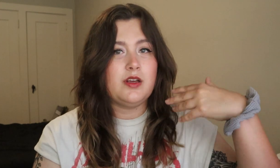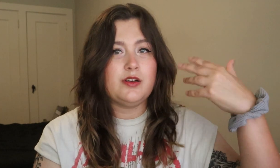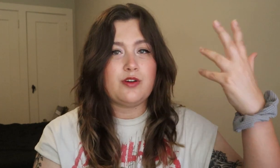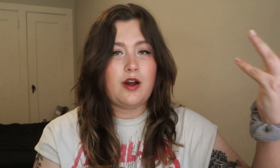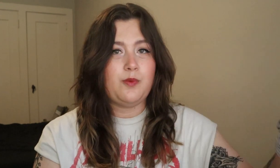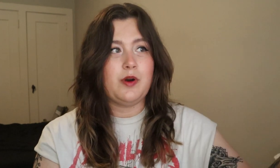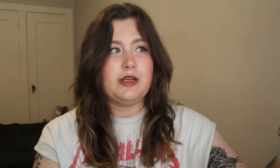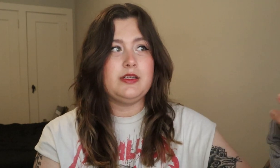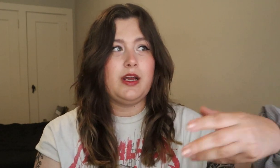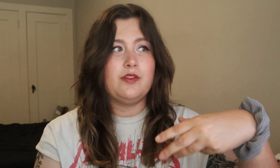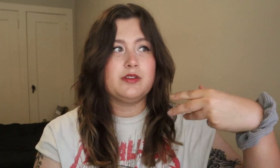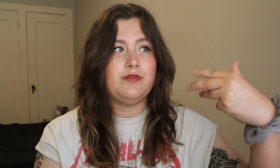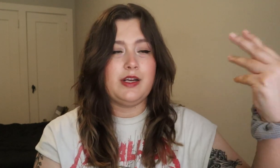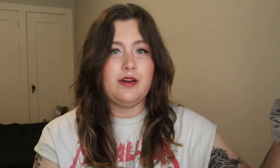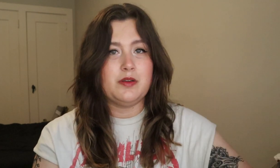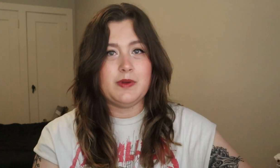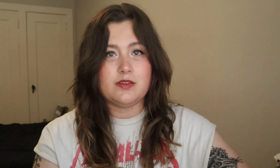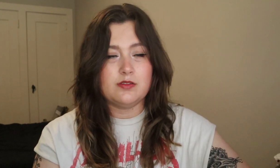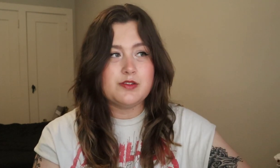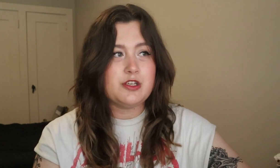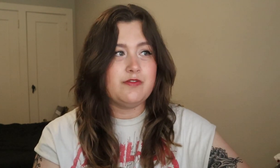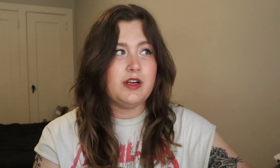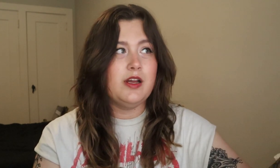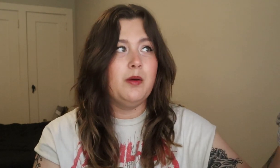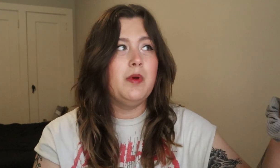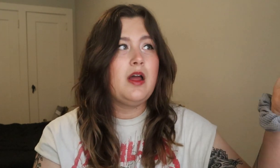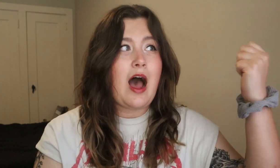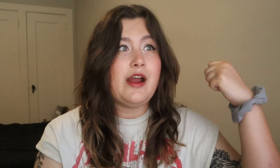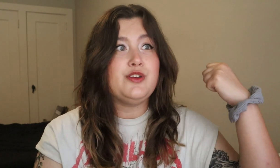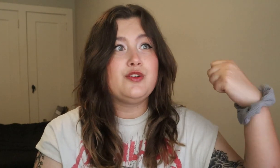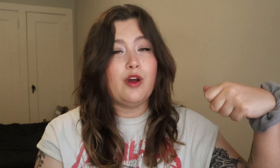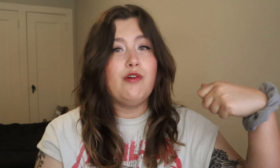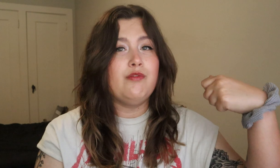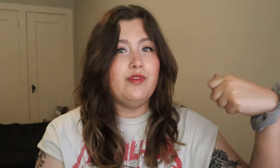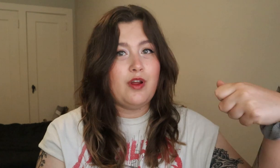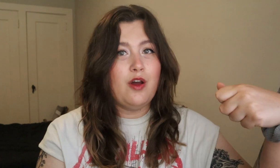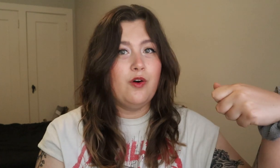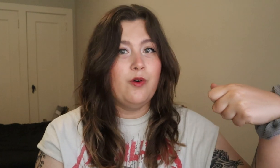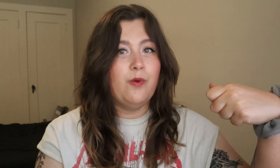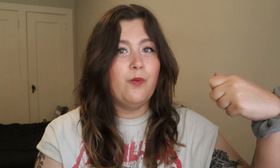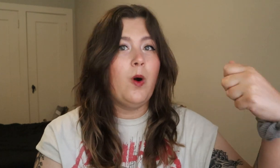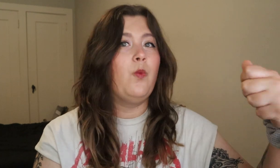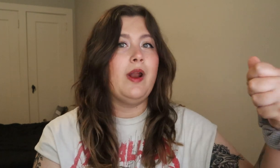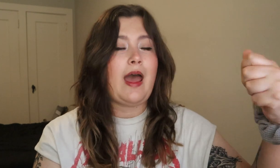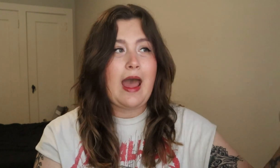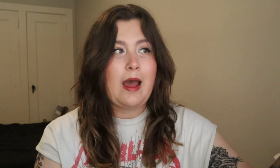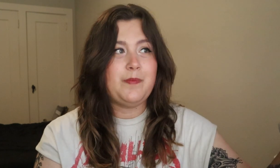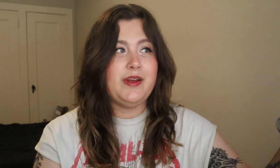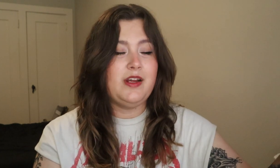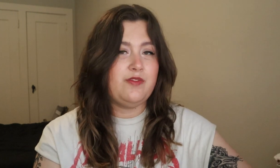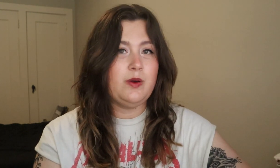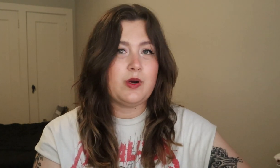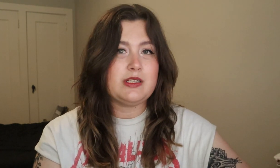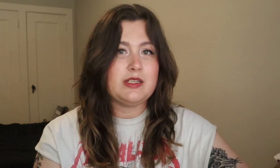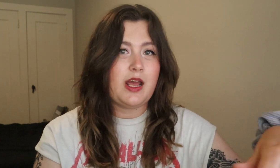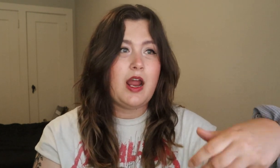they tried working together to figure out the best solution for him. I don't know what would happen if he were to say,